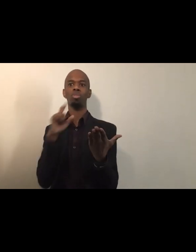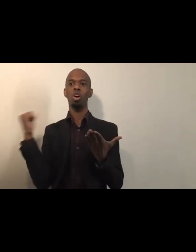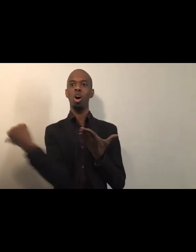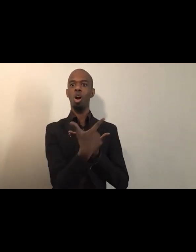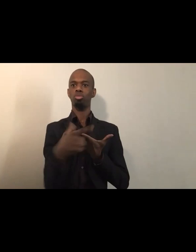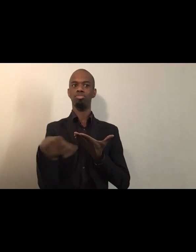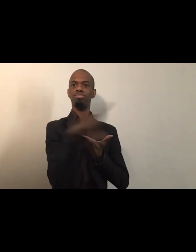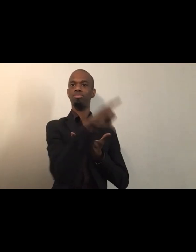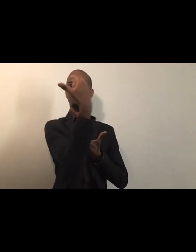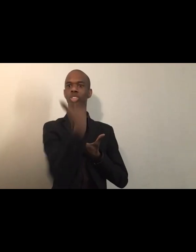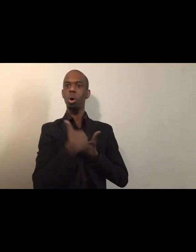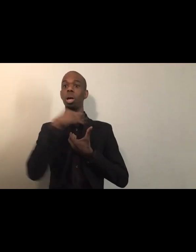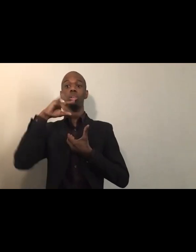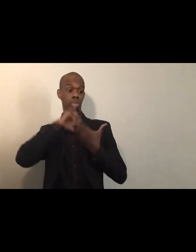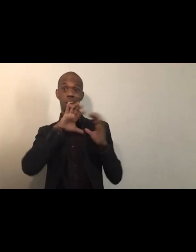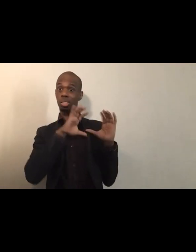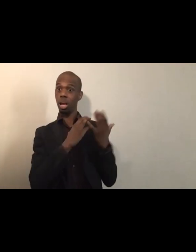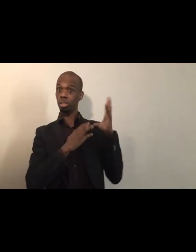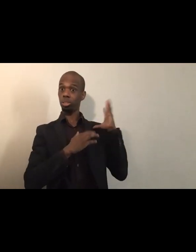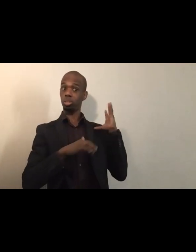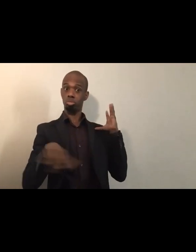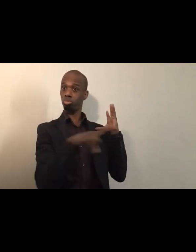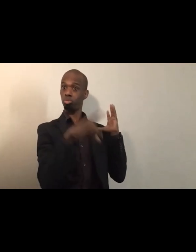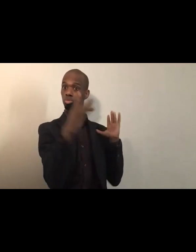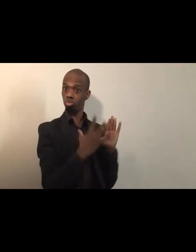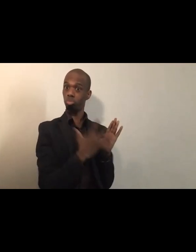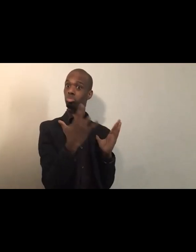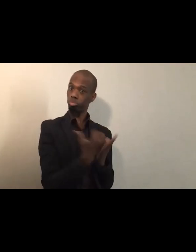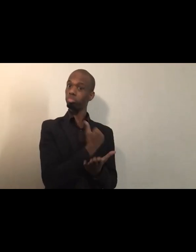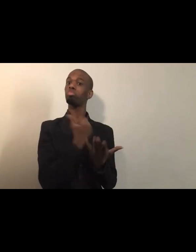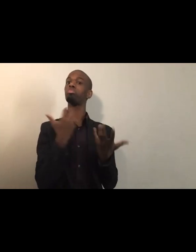And so I'm grateful for the way that technology can be used,